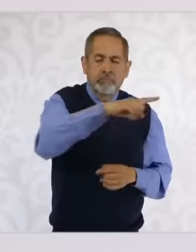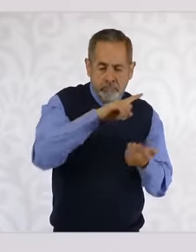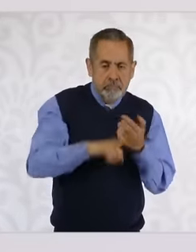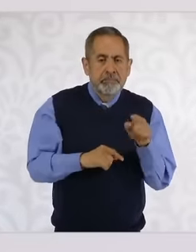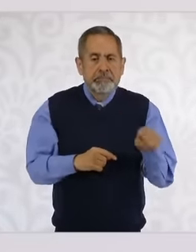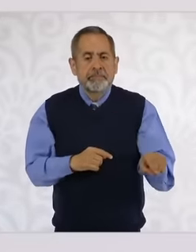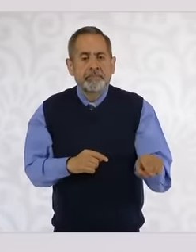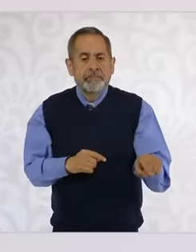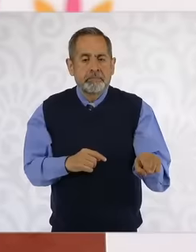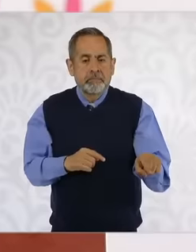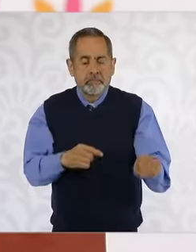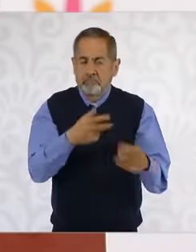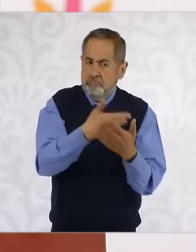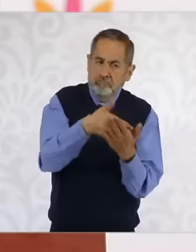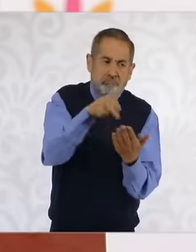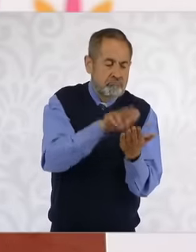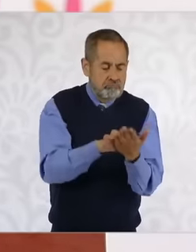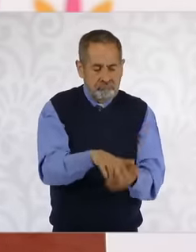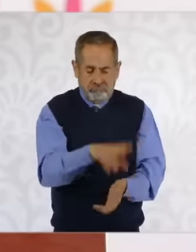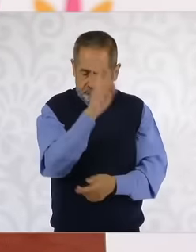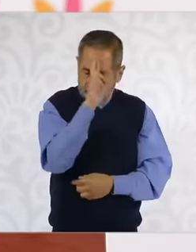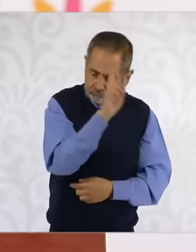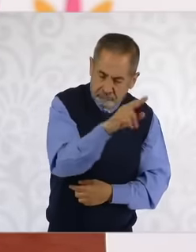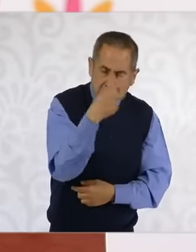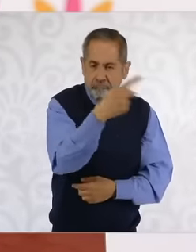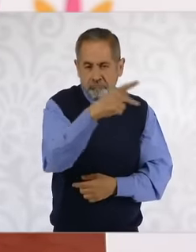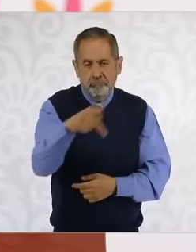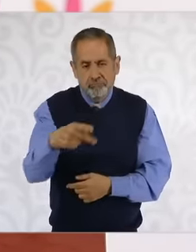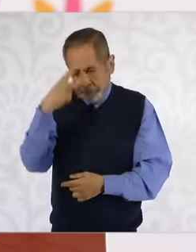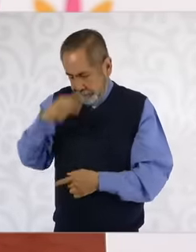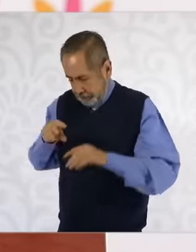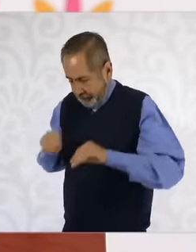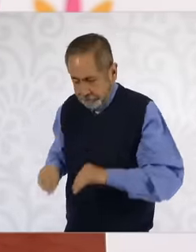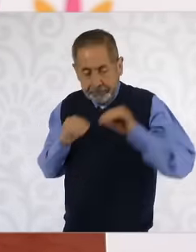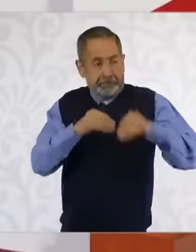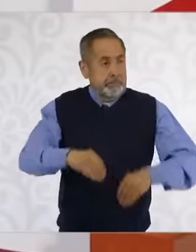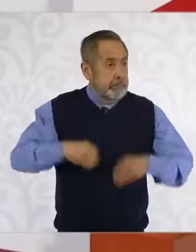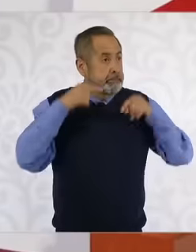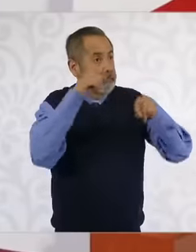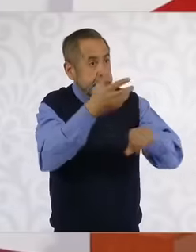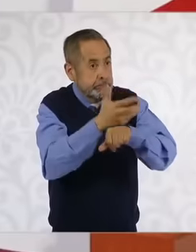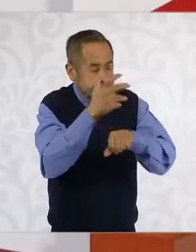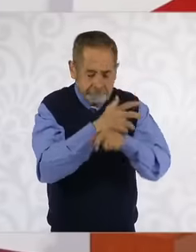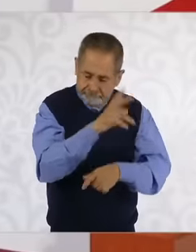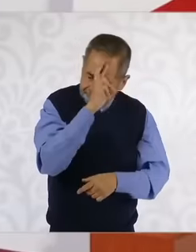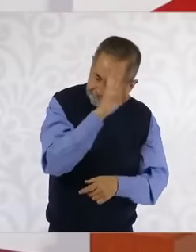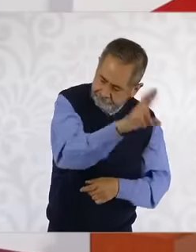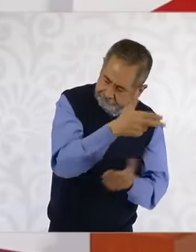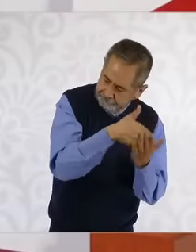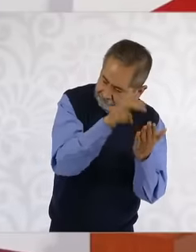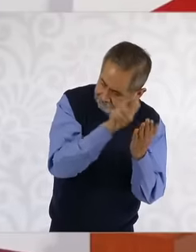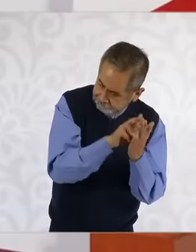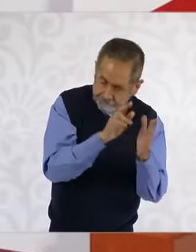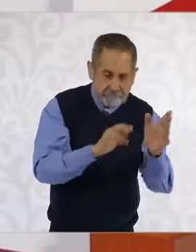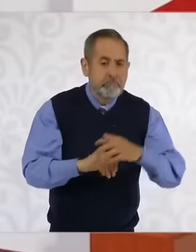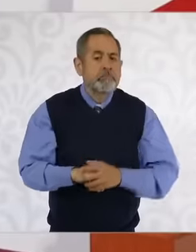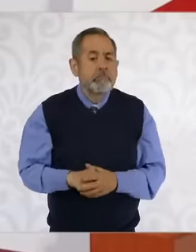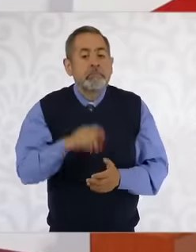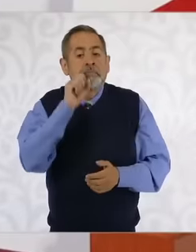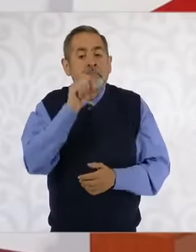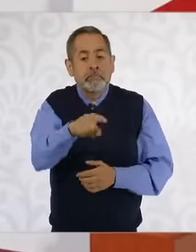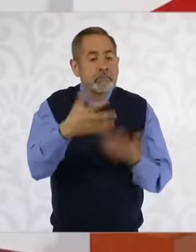heroes and heroines of the homeland eh And also to the Mexican businessmen and businessmen from the United States who